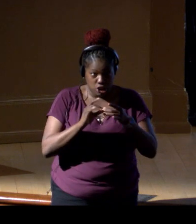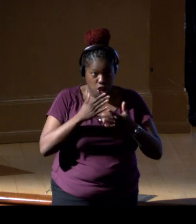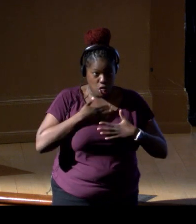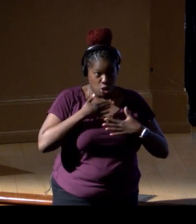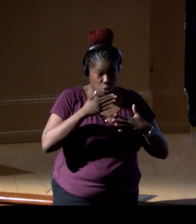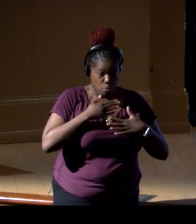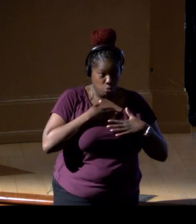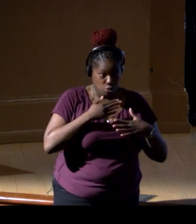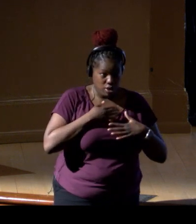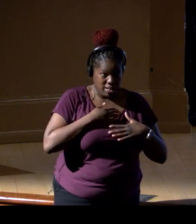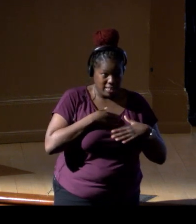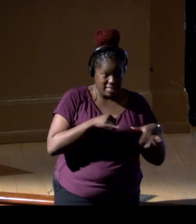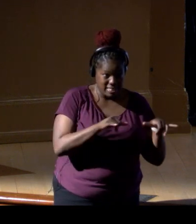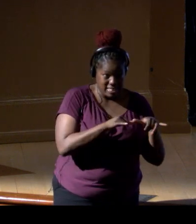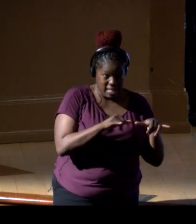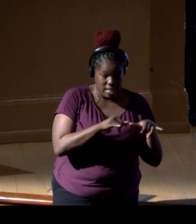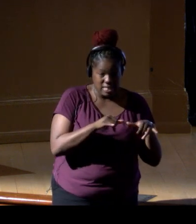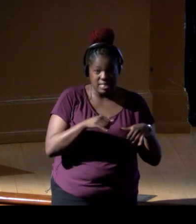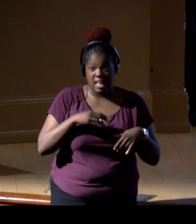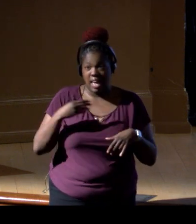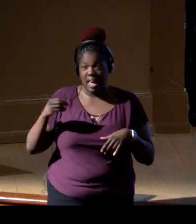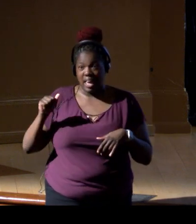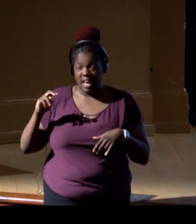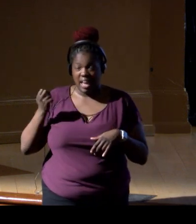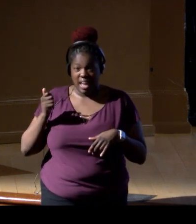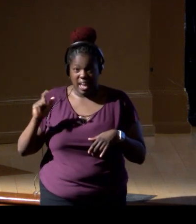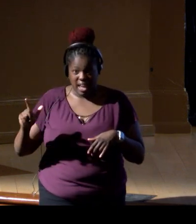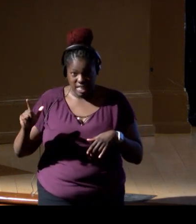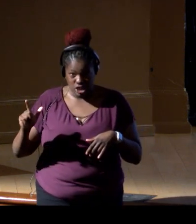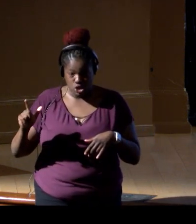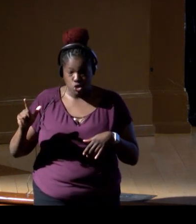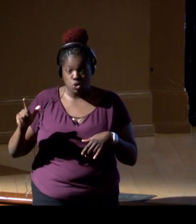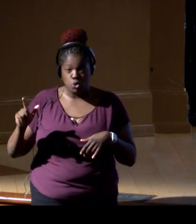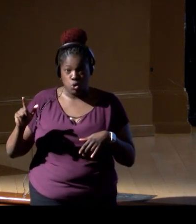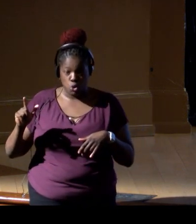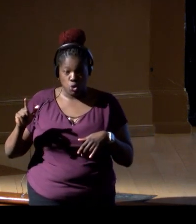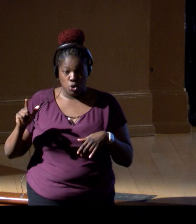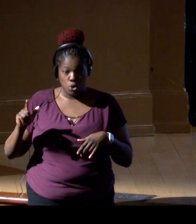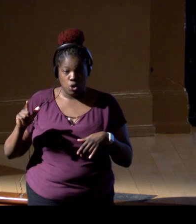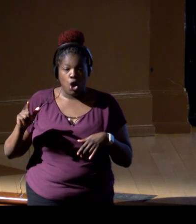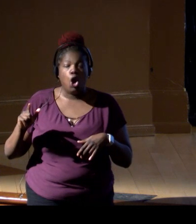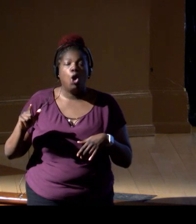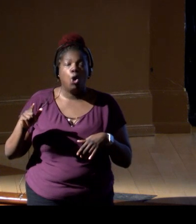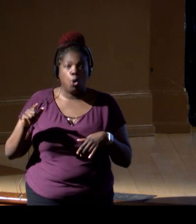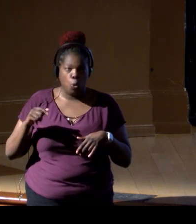and angel sharks. Places without breeding picarel, they didn't,